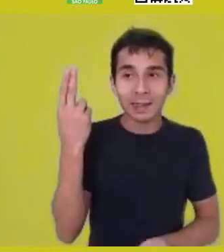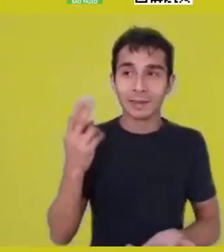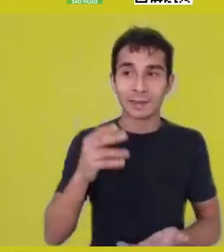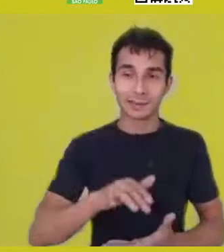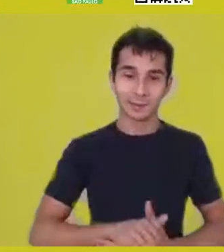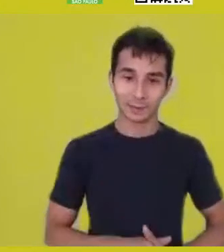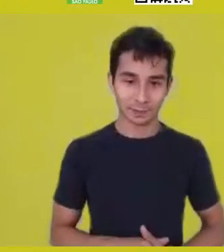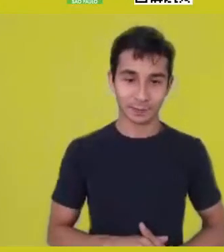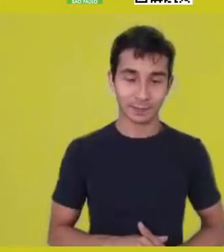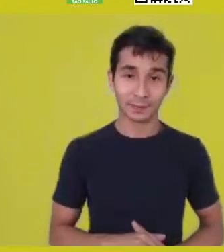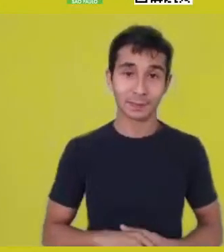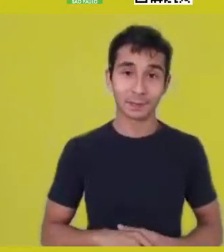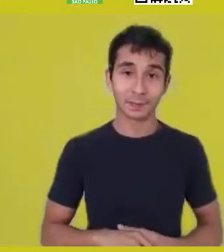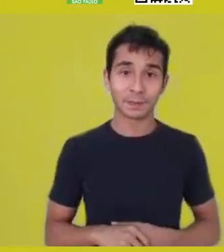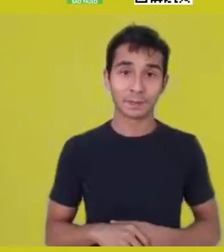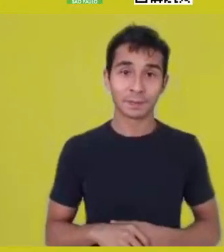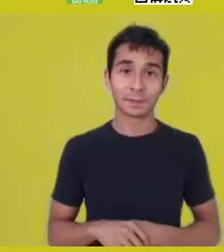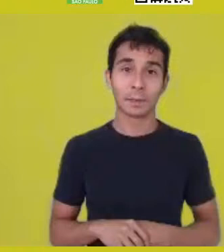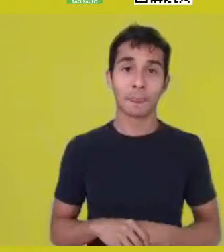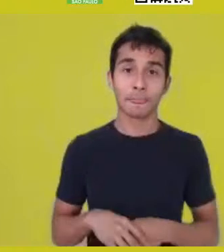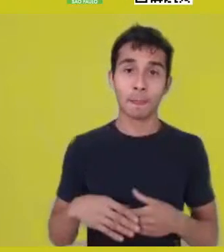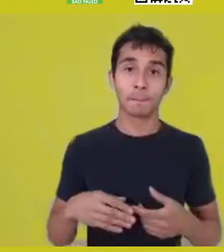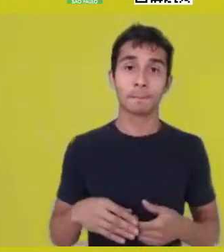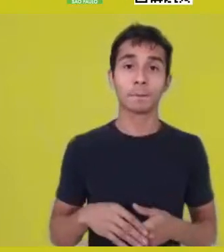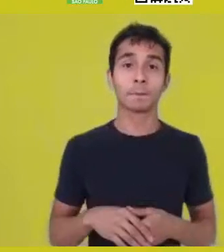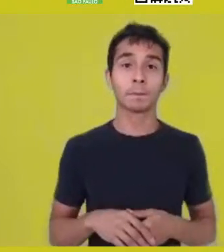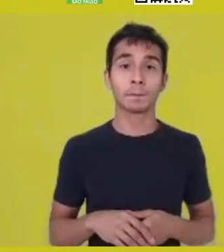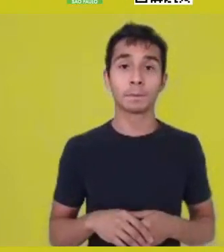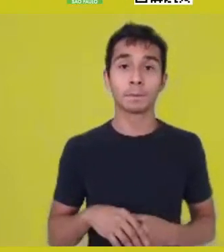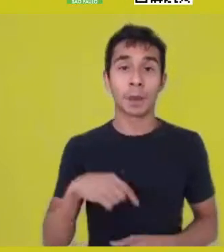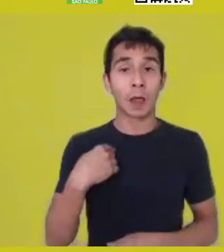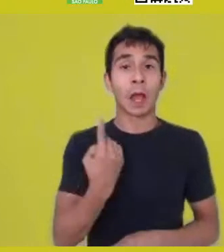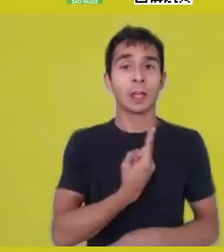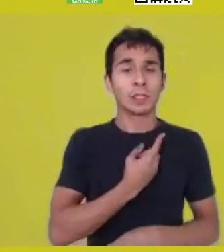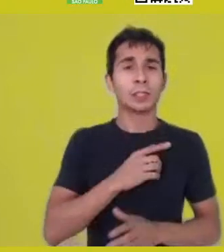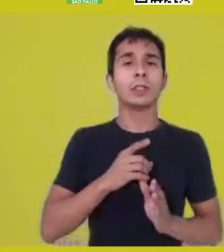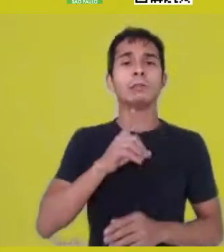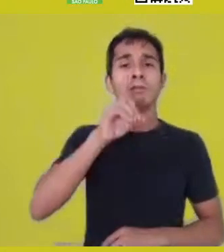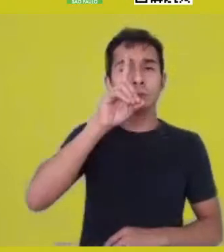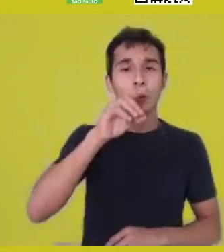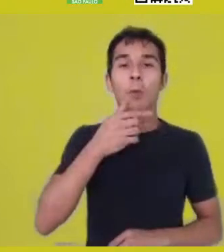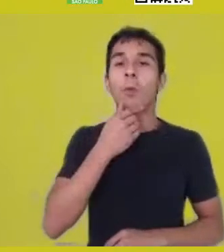So, this right to opacity Glissant talks about